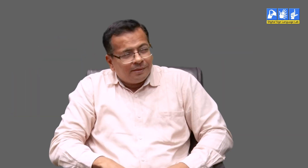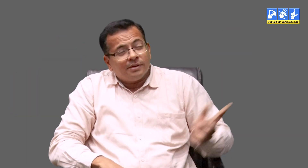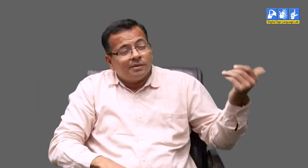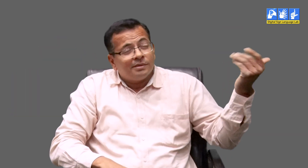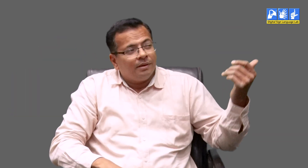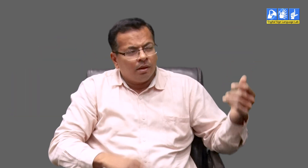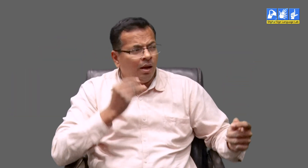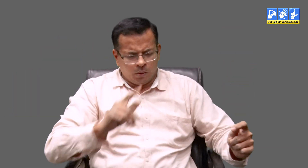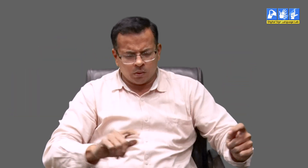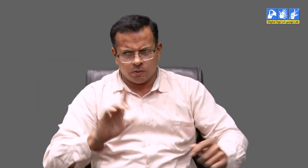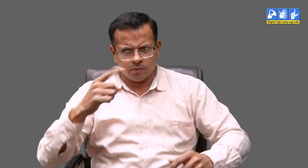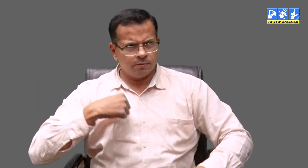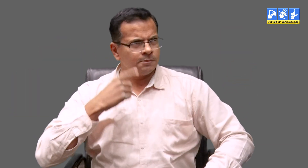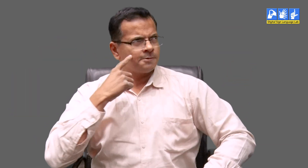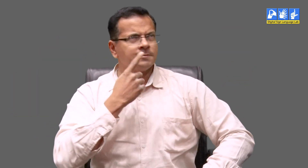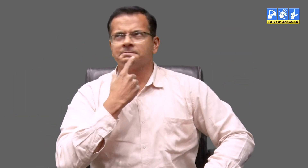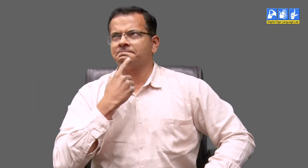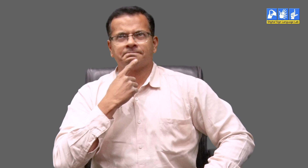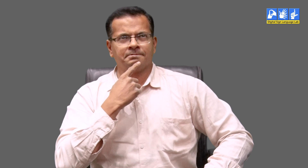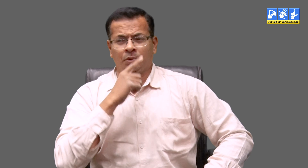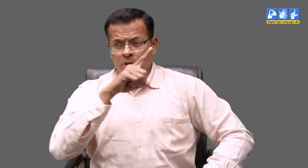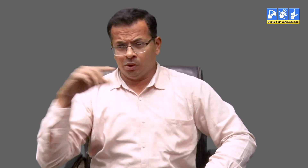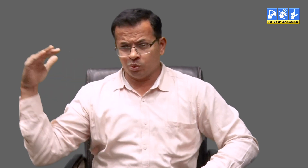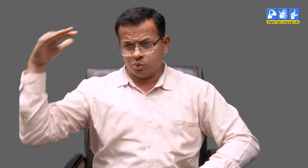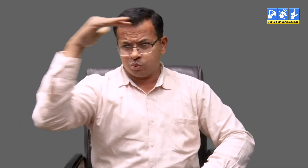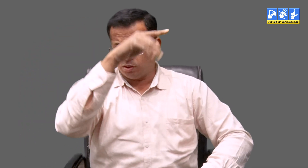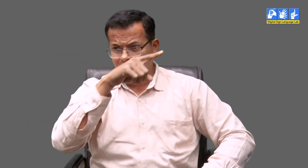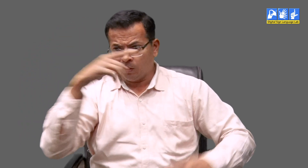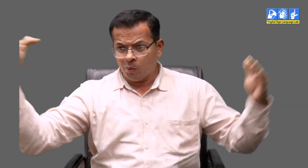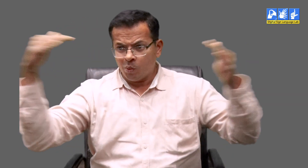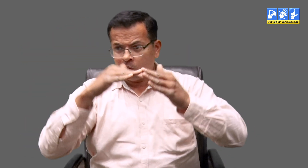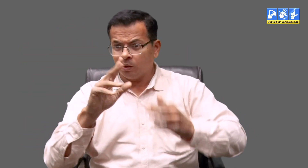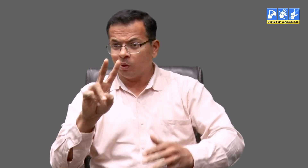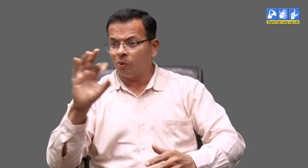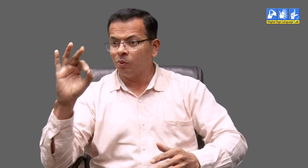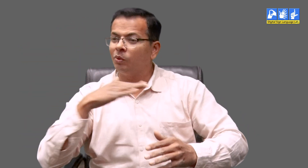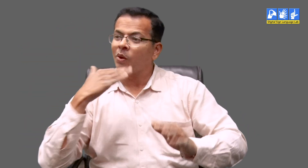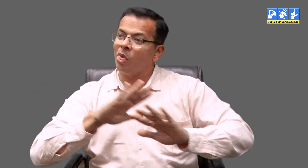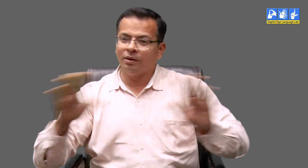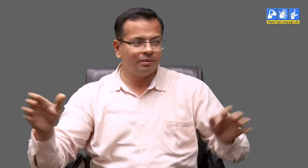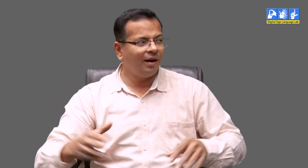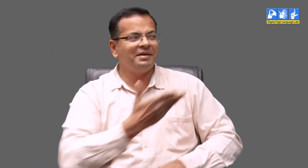When we playfully challenge, then they take the efforts to try. For example - the collision of two flights resulted in the death of 200 passengers.